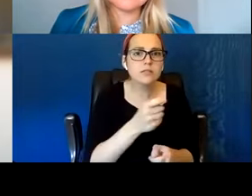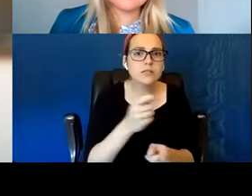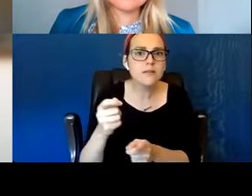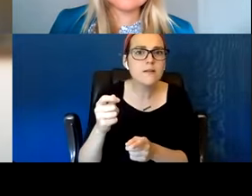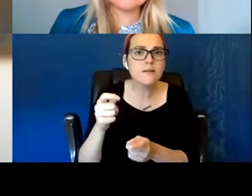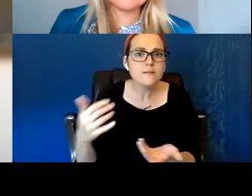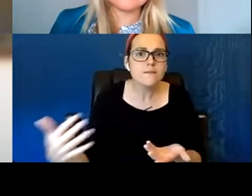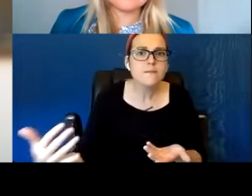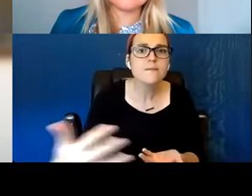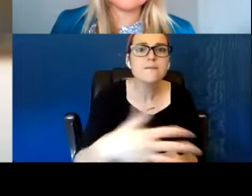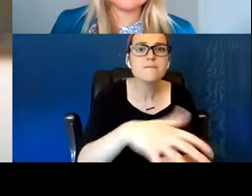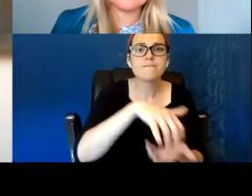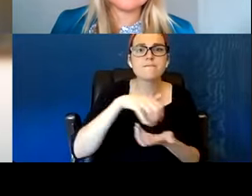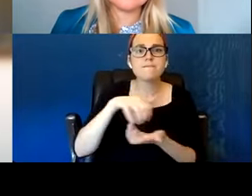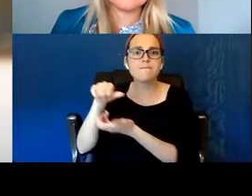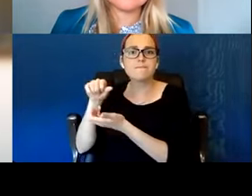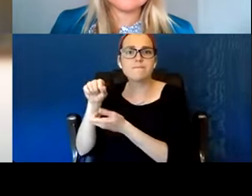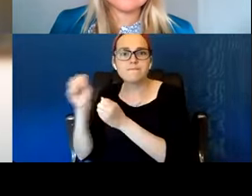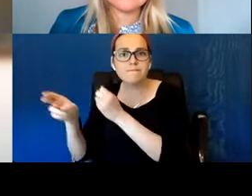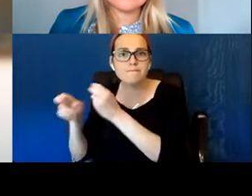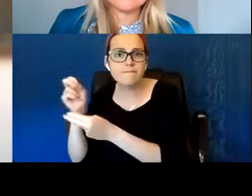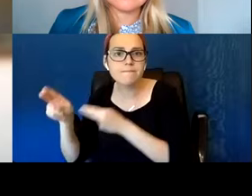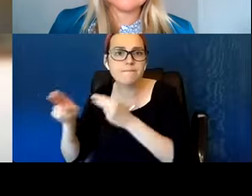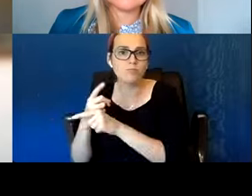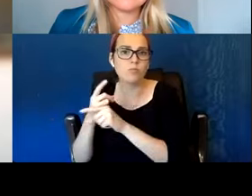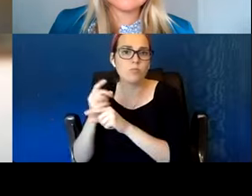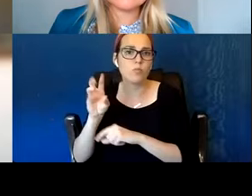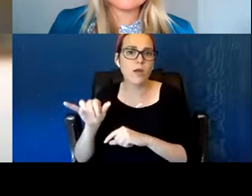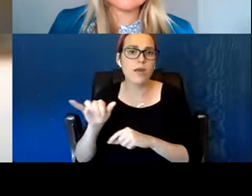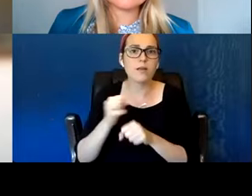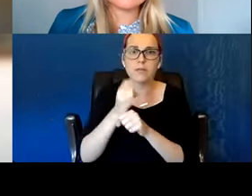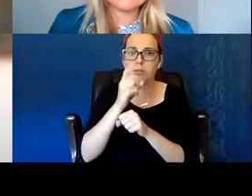and not getting moved on because we're being cleaned and we're having a rapport with the neighbors.